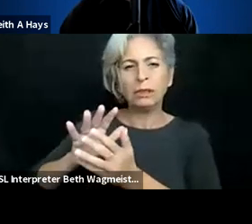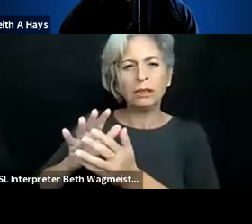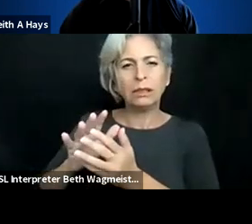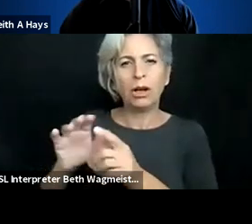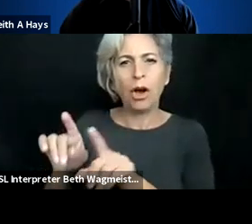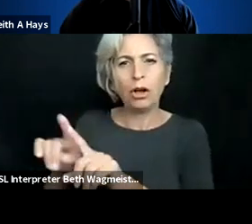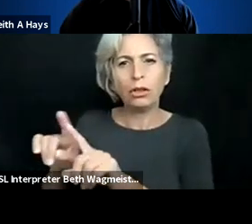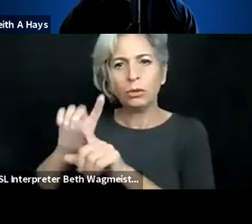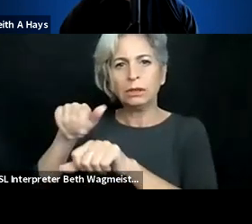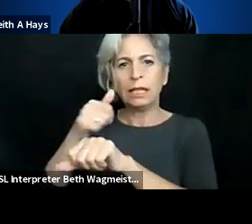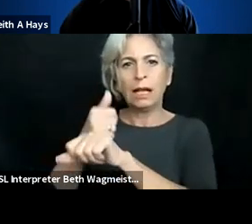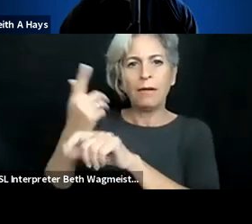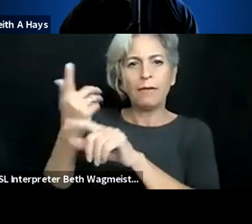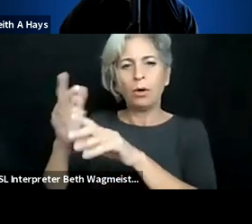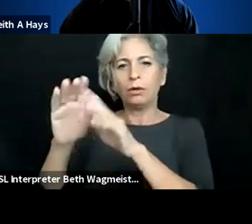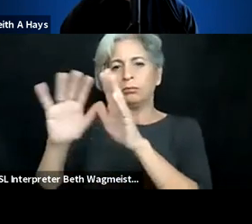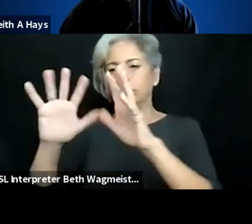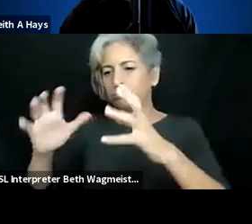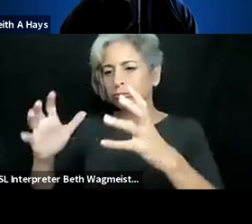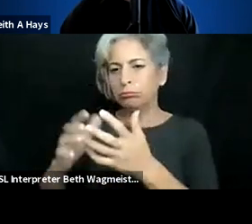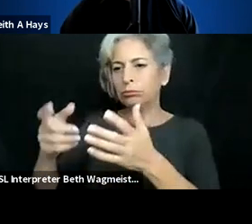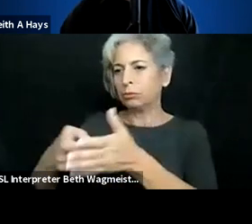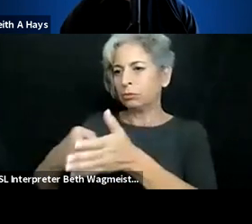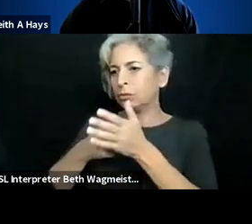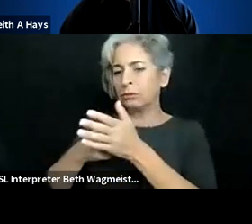intelligence and machine learning would help us in all spheres